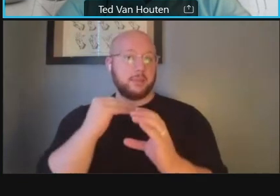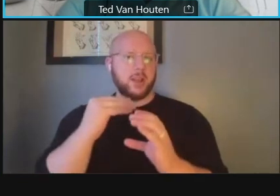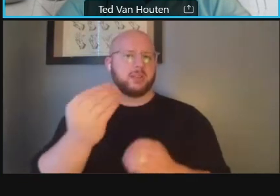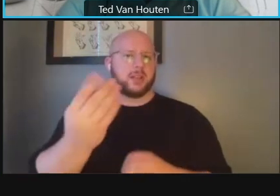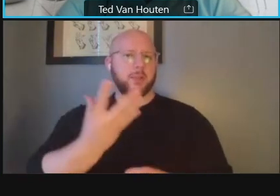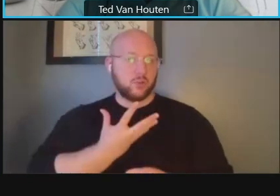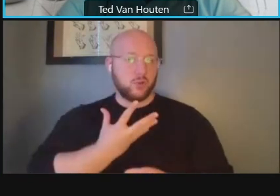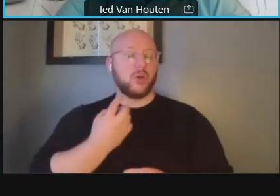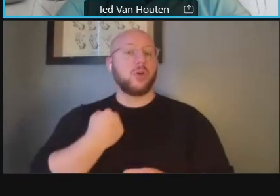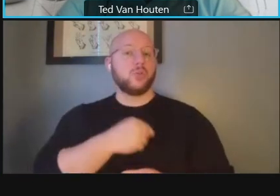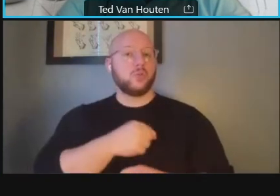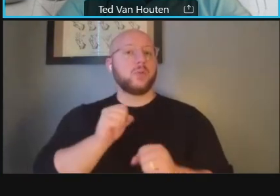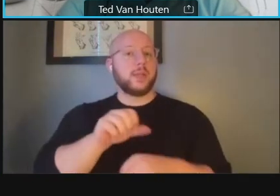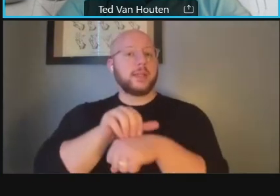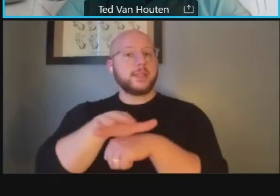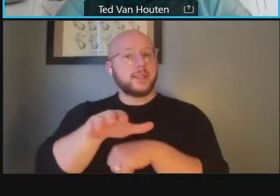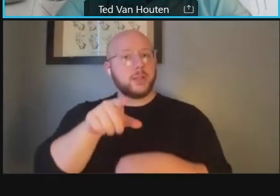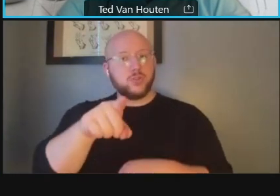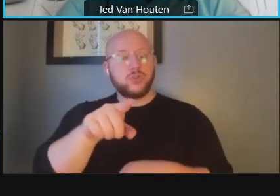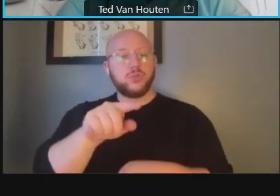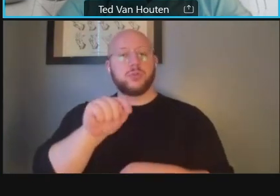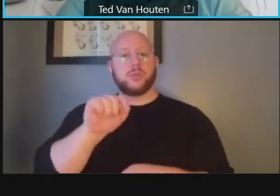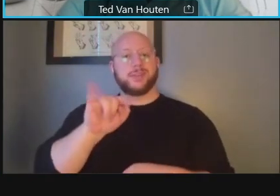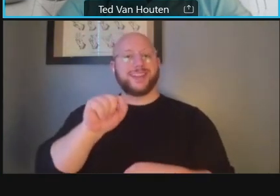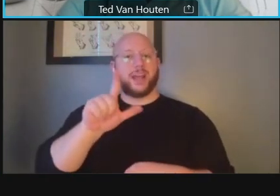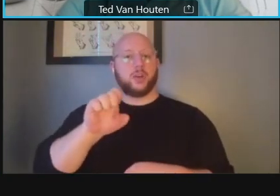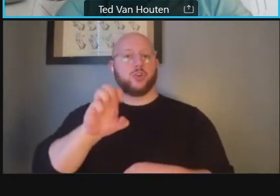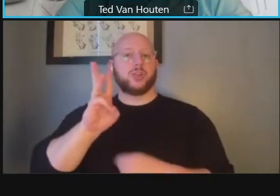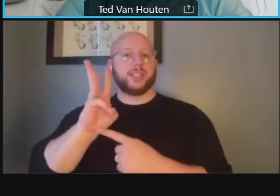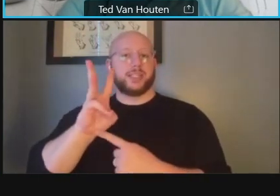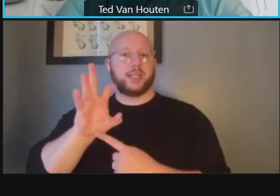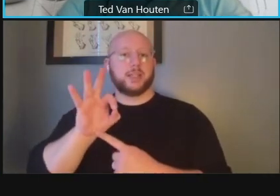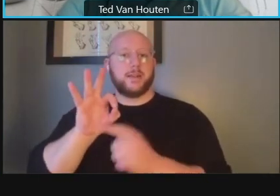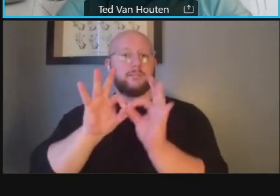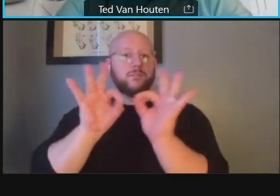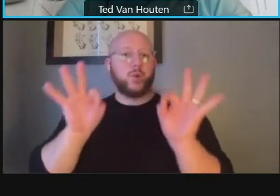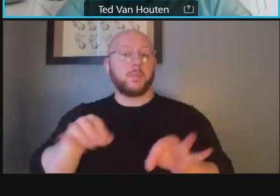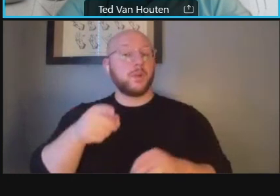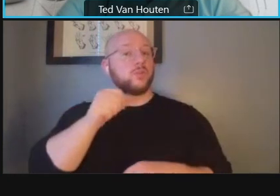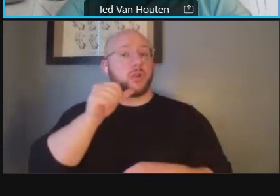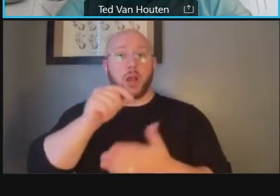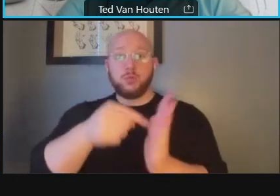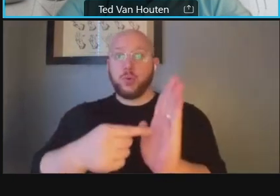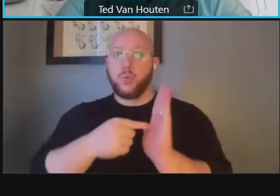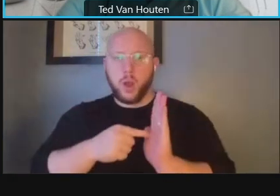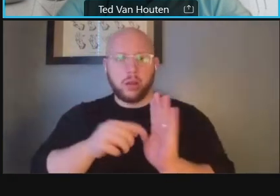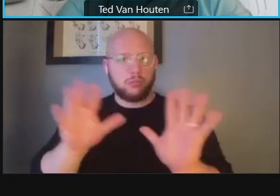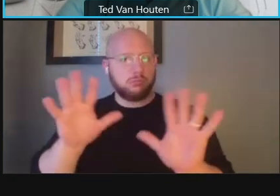can we can send you a title six form uh you are not required to fill it out um but we are